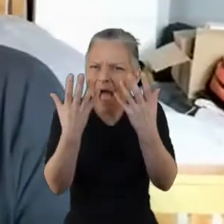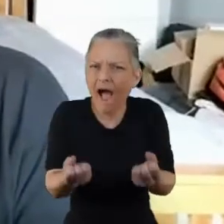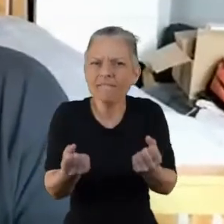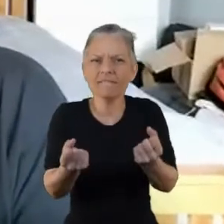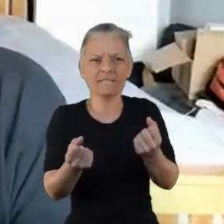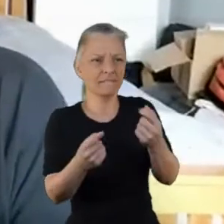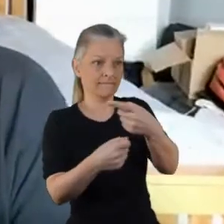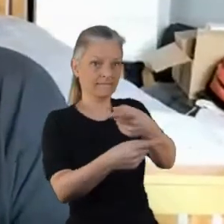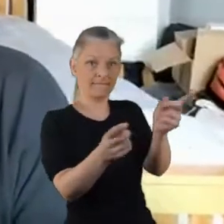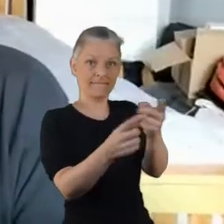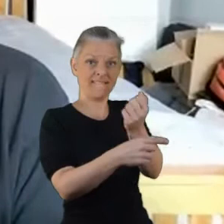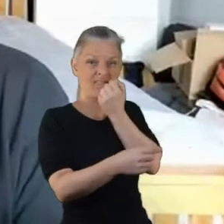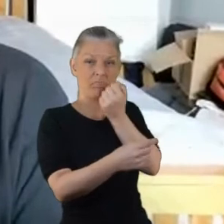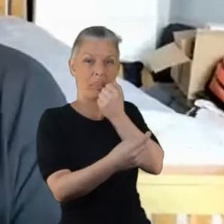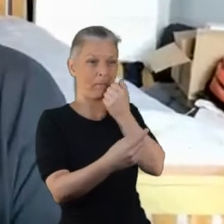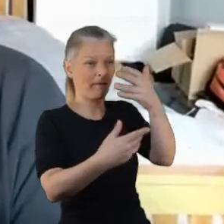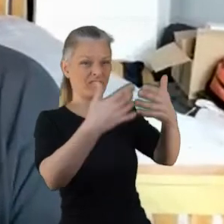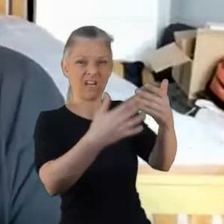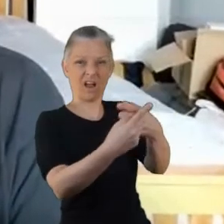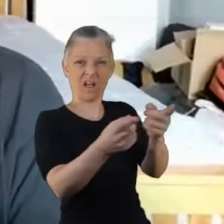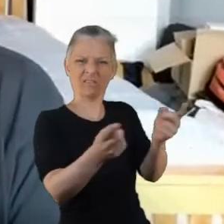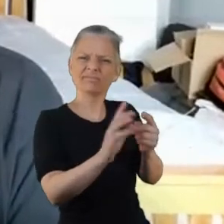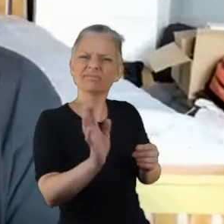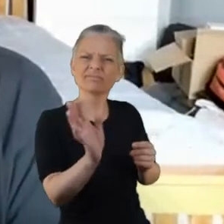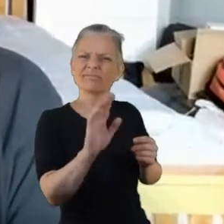I mean uh sometimes it's just sitting here and get